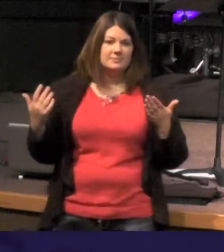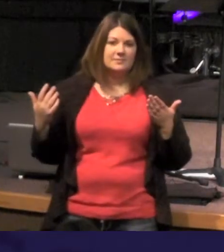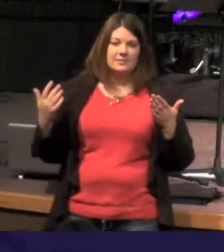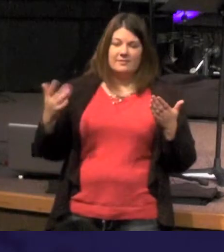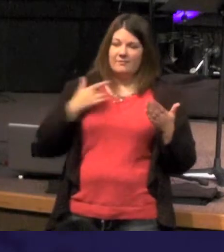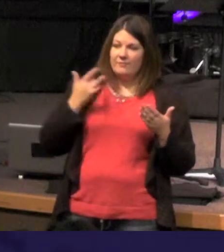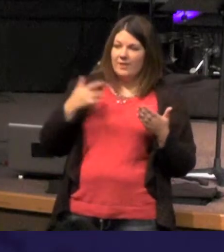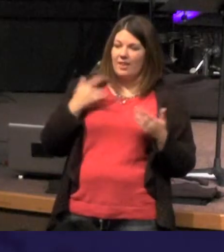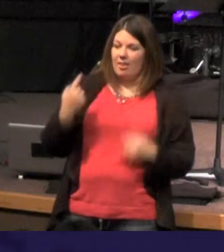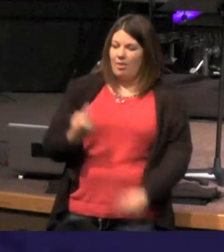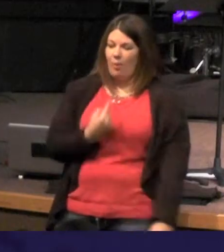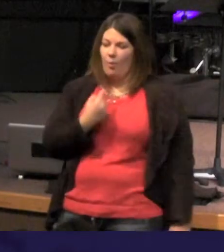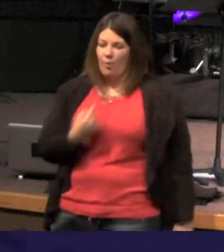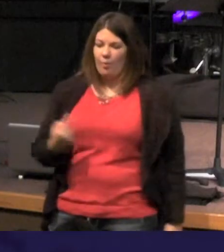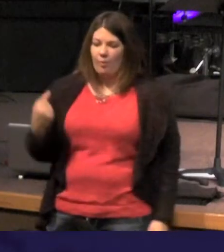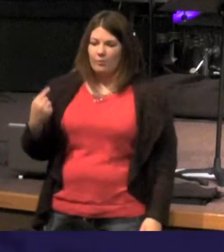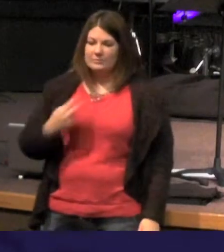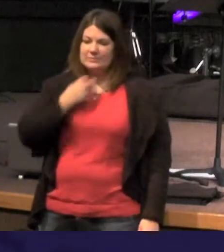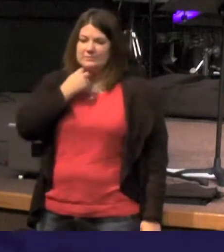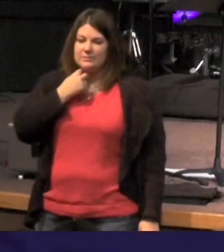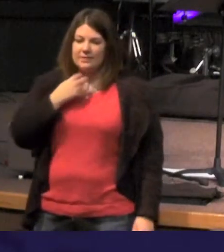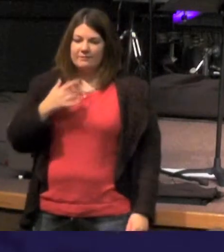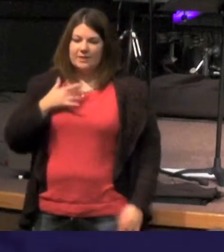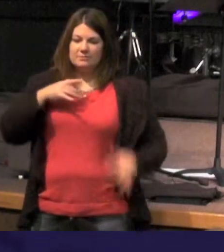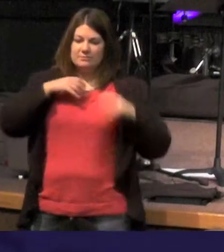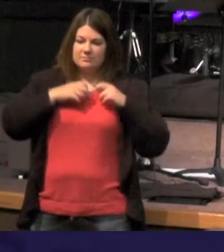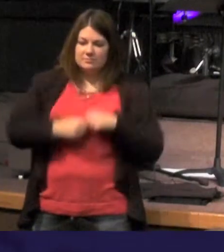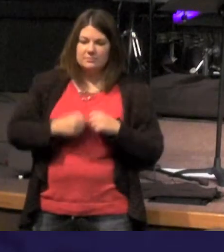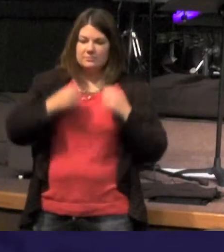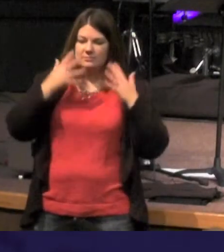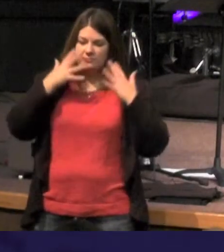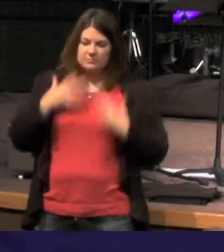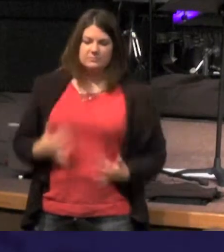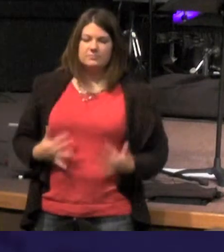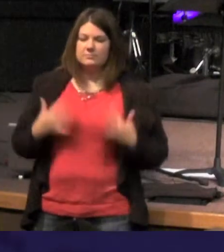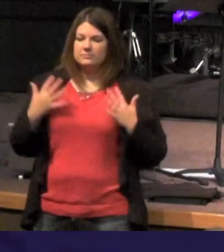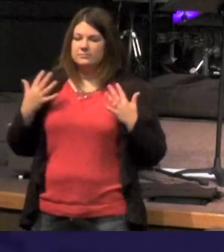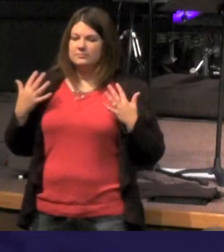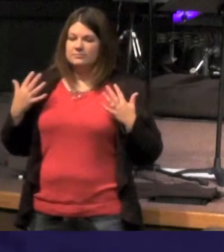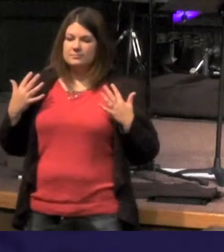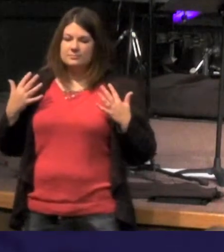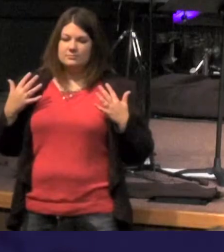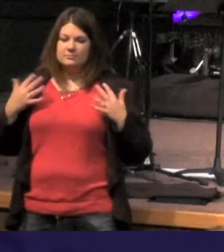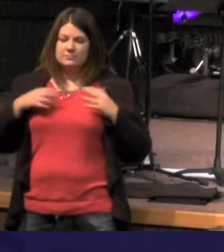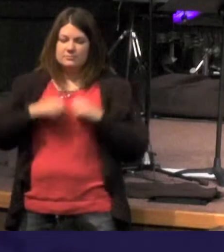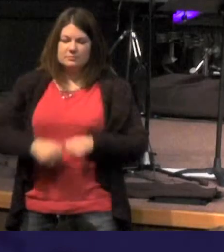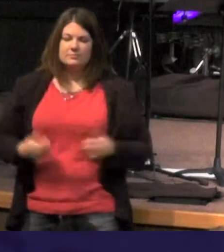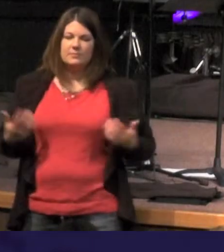anybody feel all alone and trapped you feel disheartened you feel discouraged